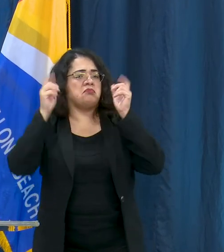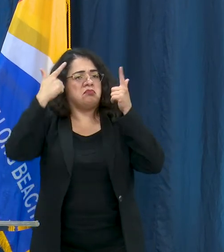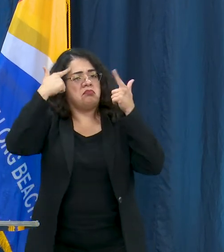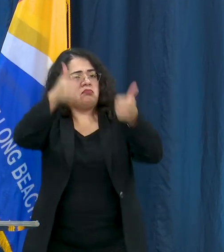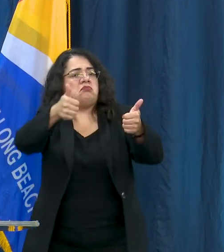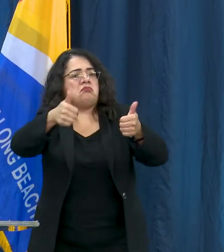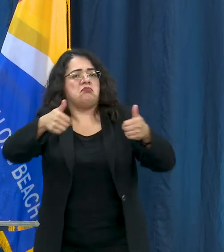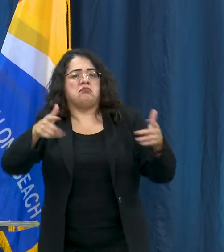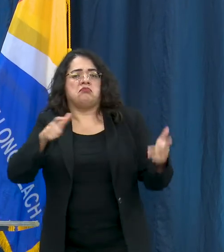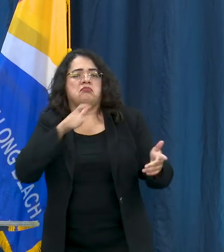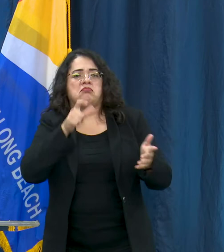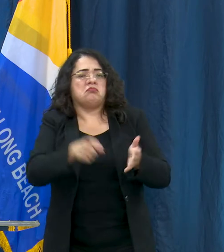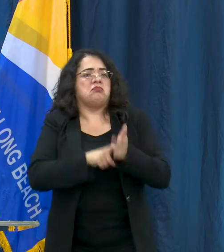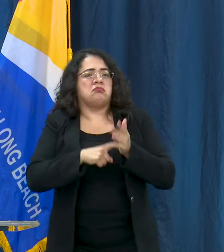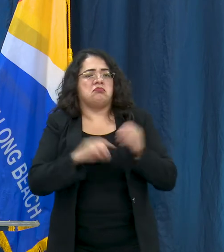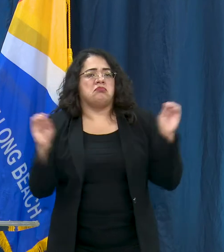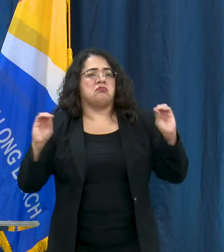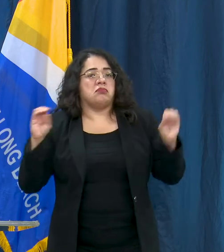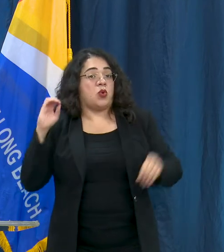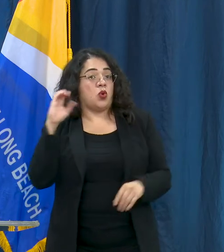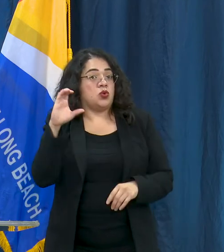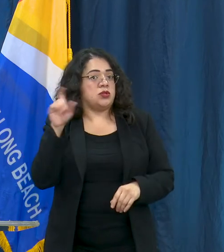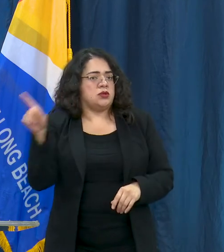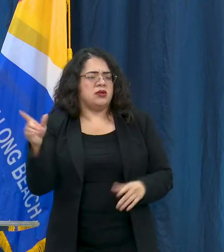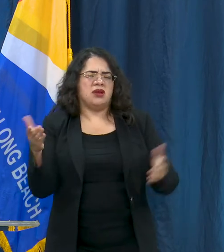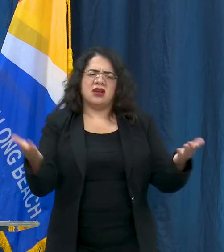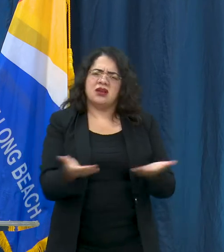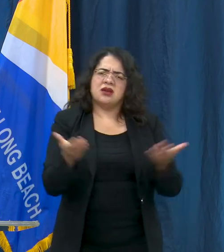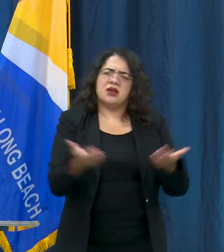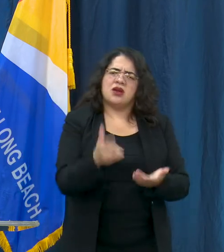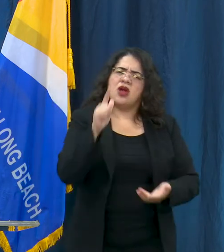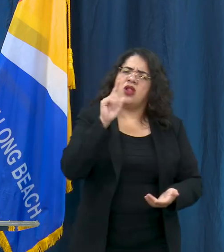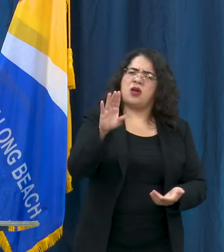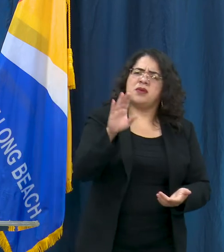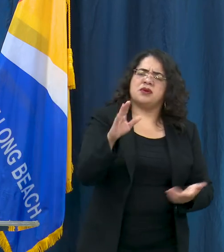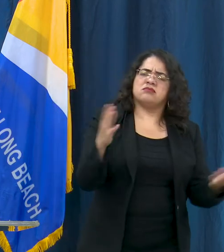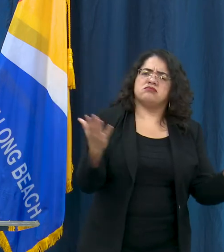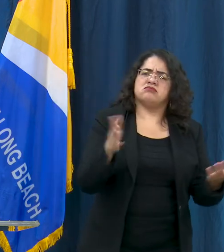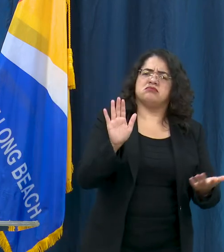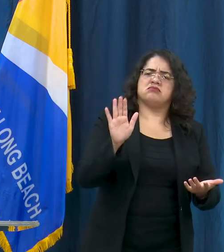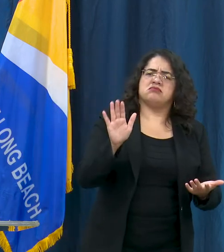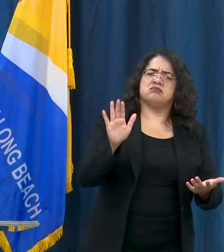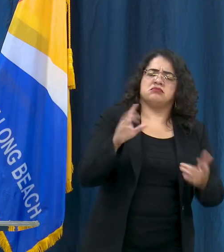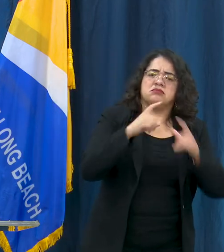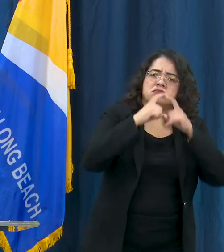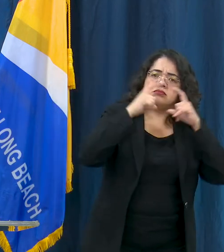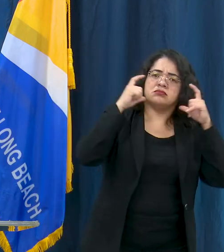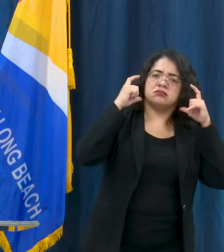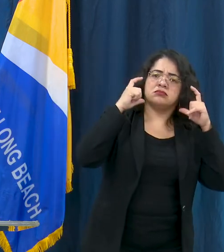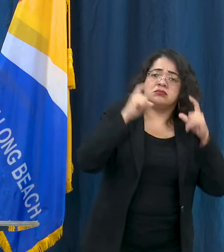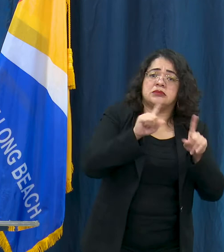requiring and not just recommending masks whenever leaving the house in Long Beach similar to Mayor Garcetti's order from